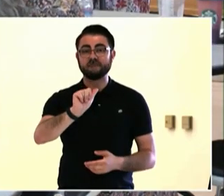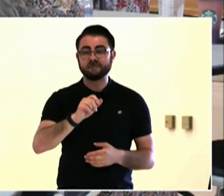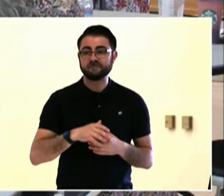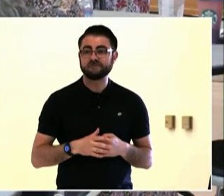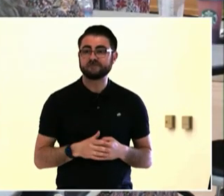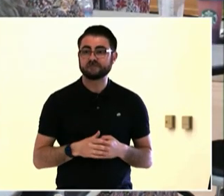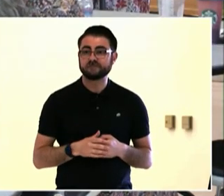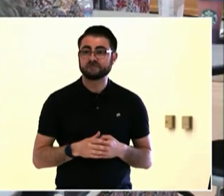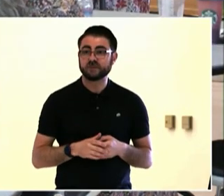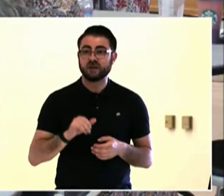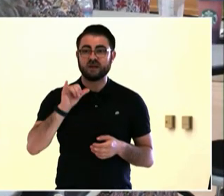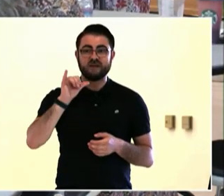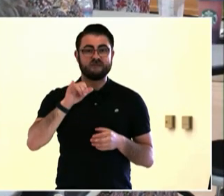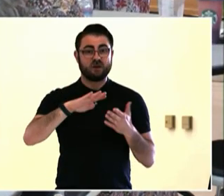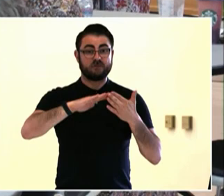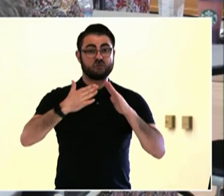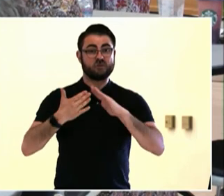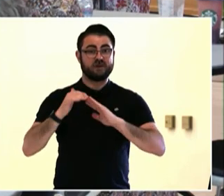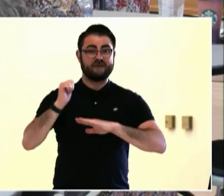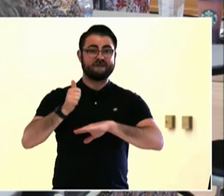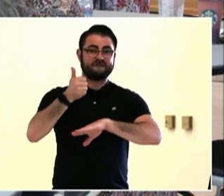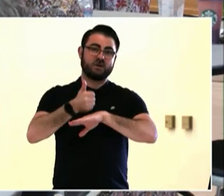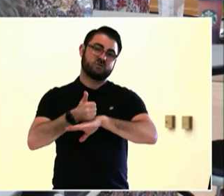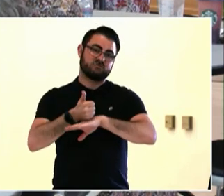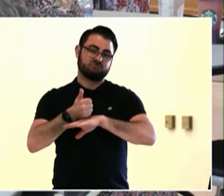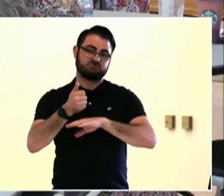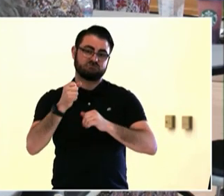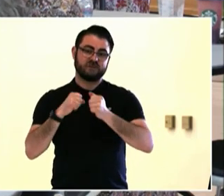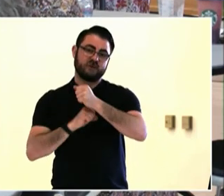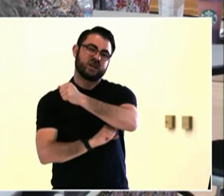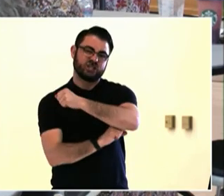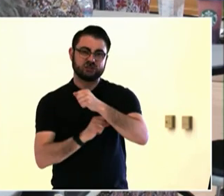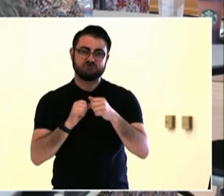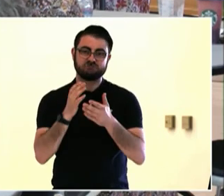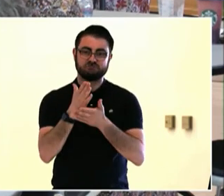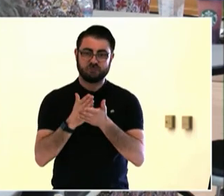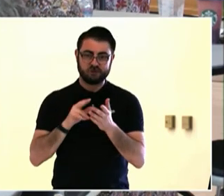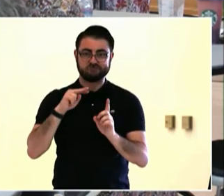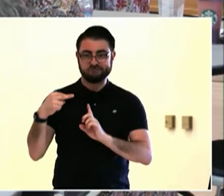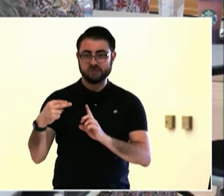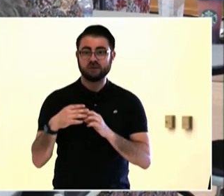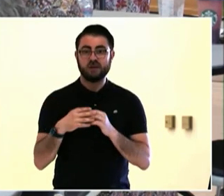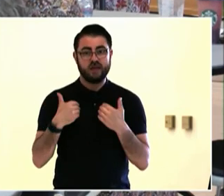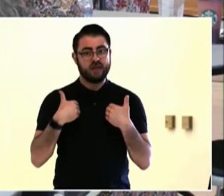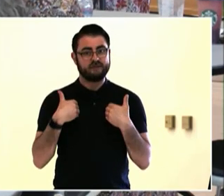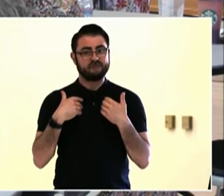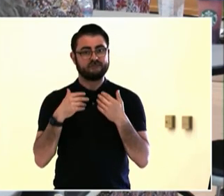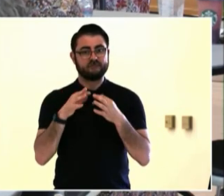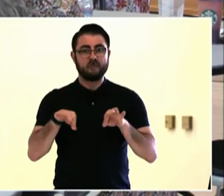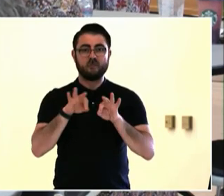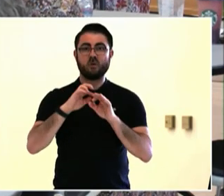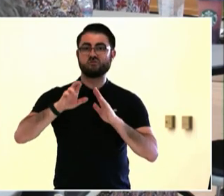form of public engagement. We have to open instruments, open the wonderful spaces.